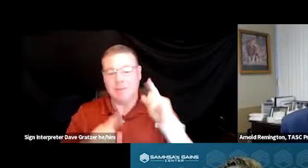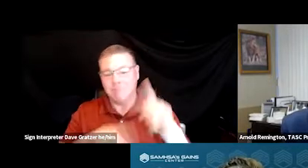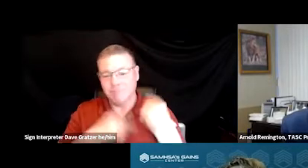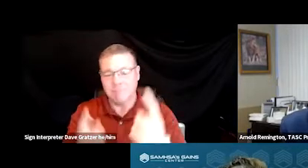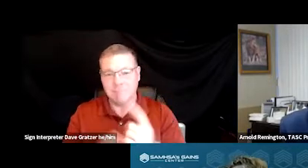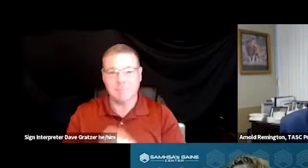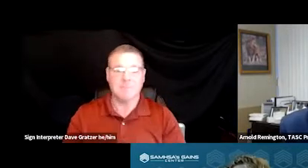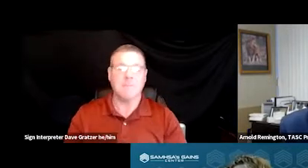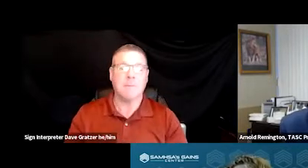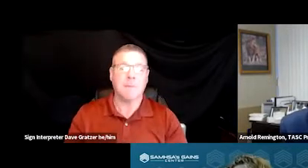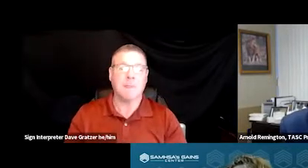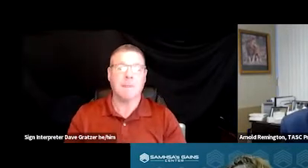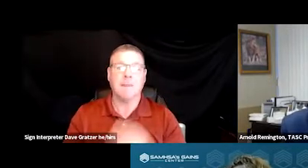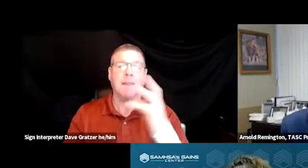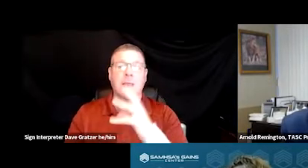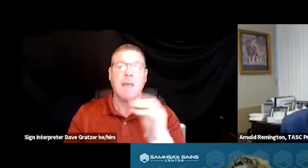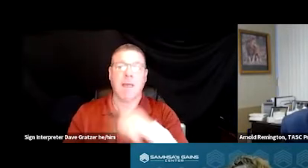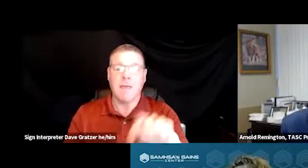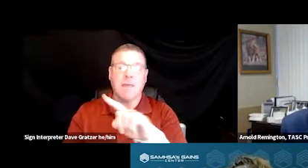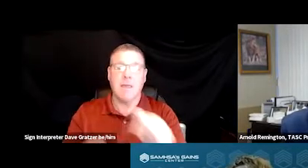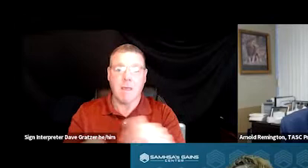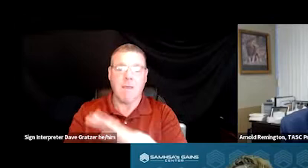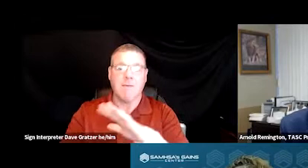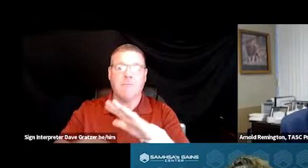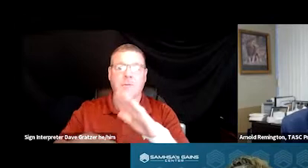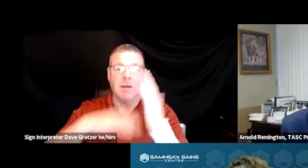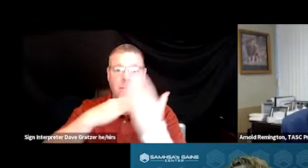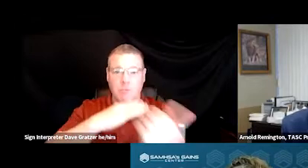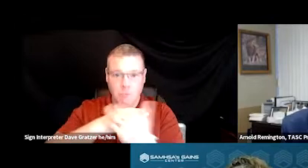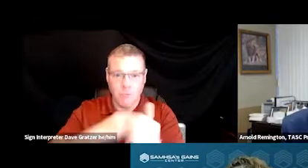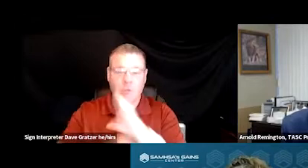And they cover on call and rotations,